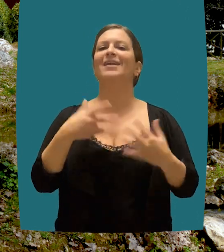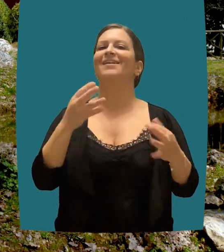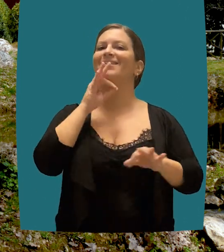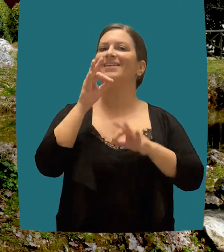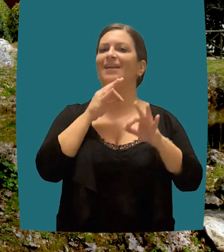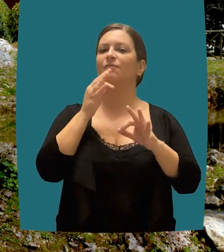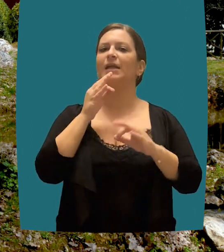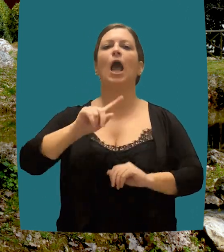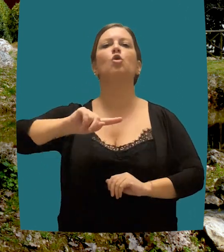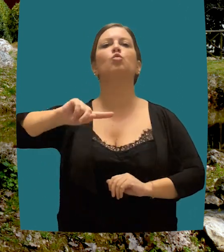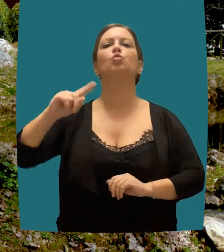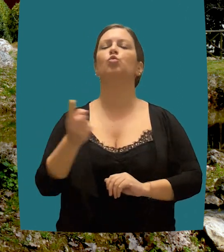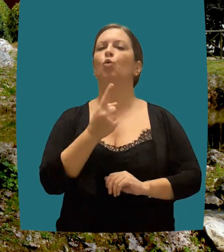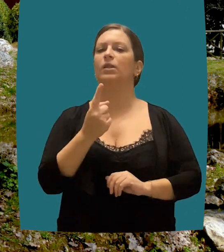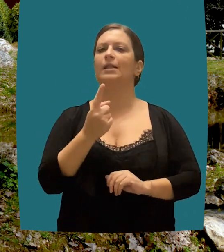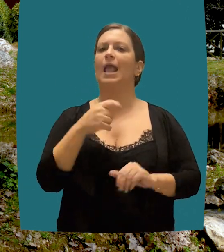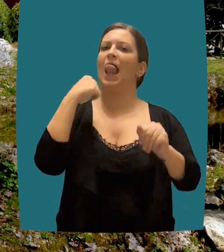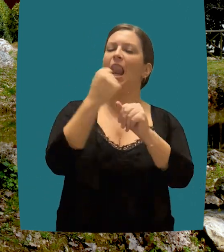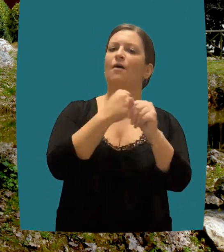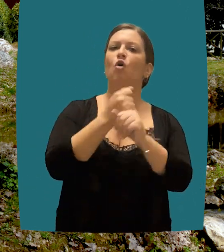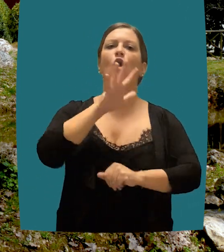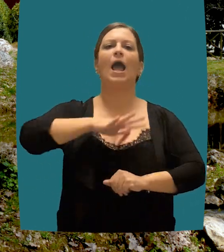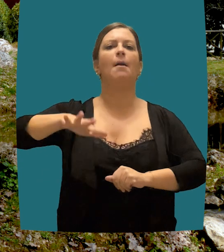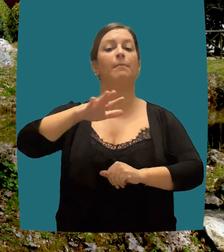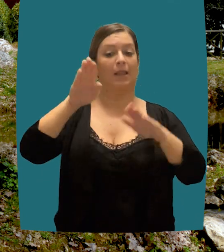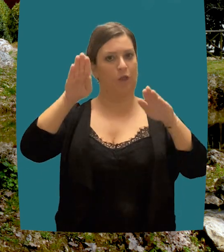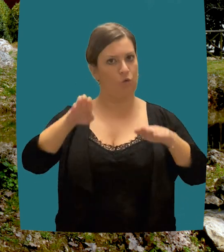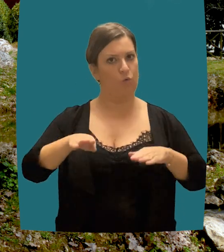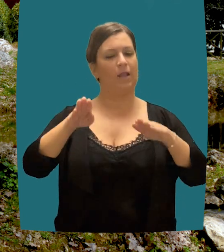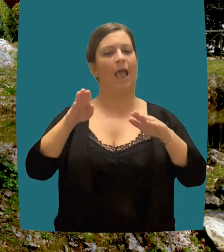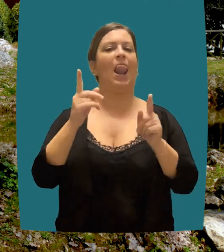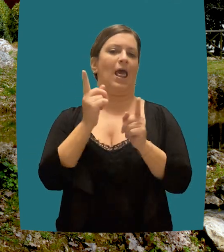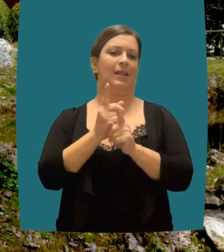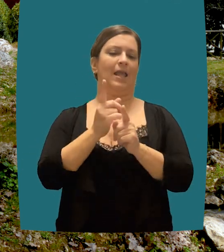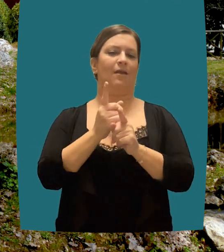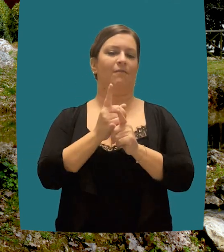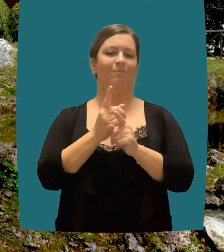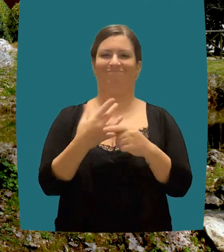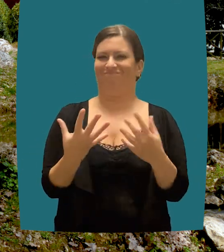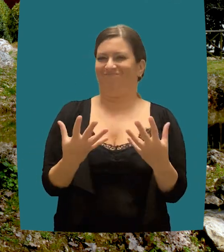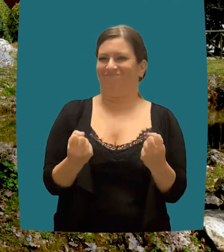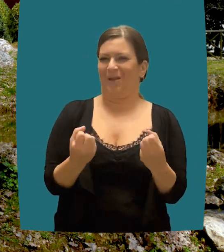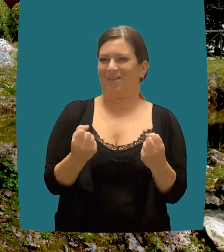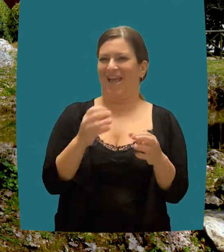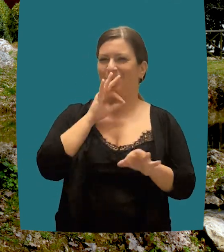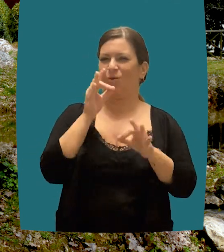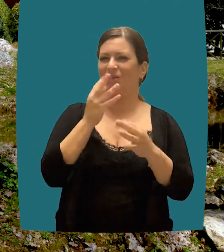and at the same time an operational criterion for public administration. The reference to the interest of future